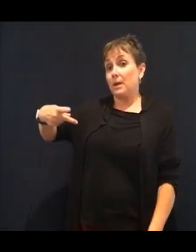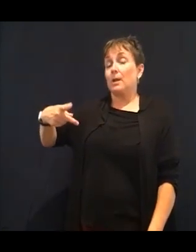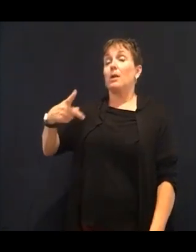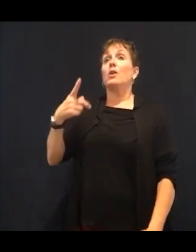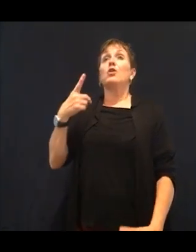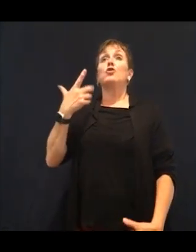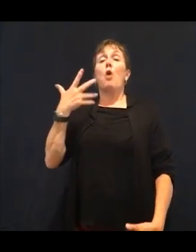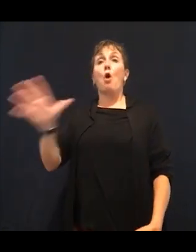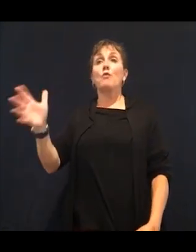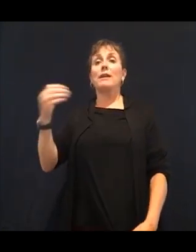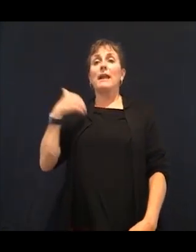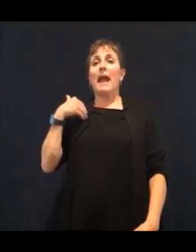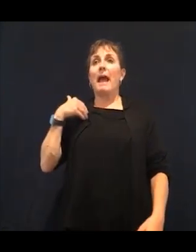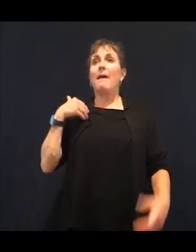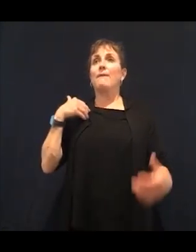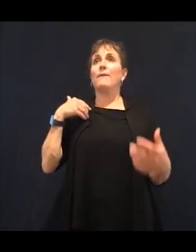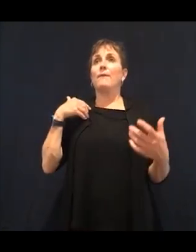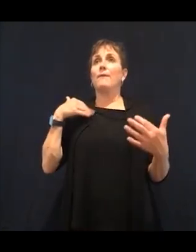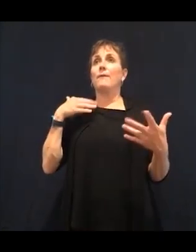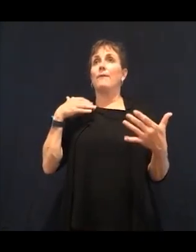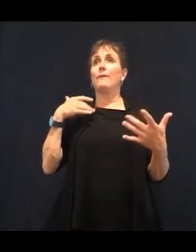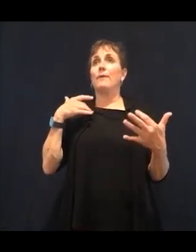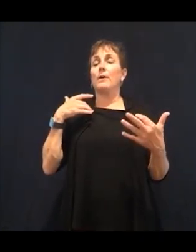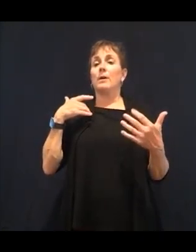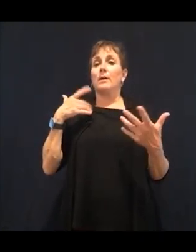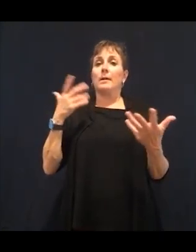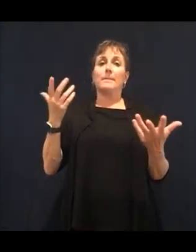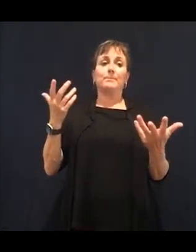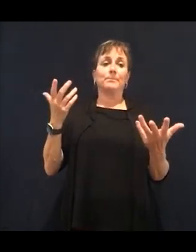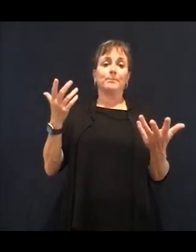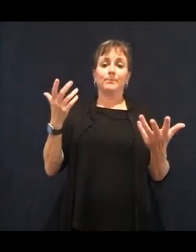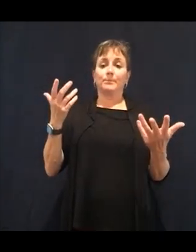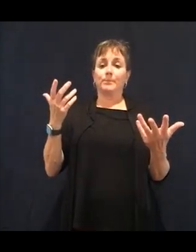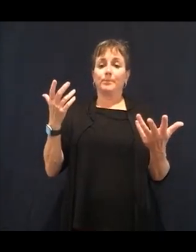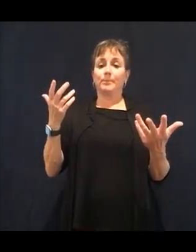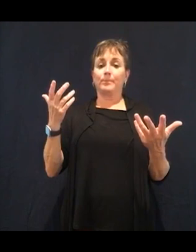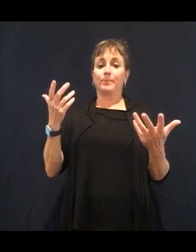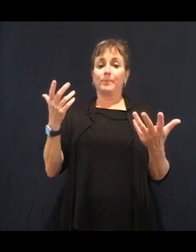macular degeneration going on and you're already depleting